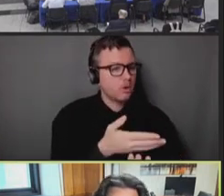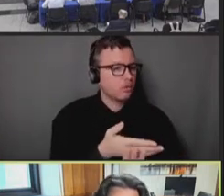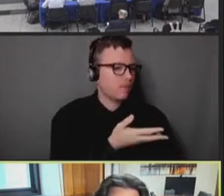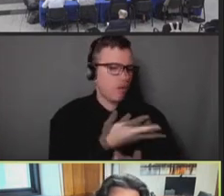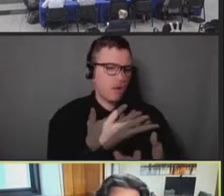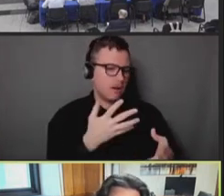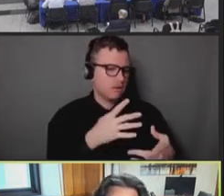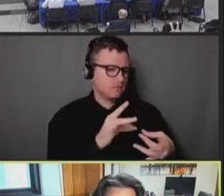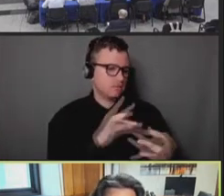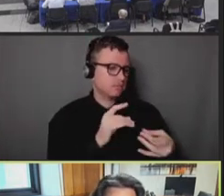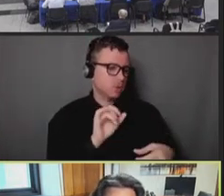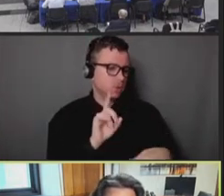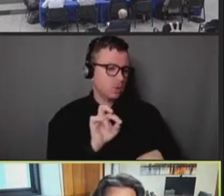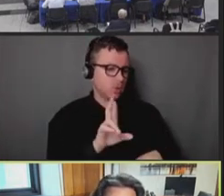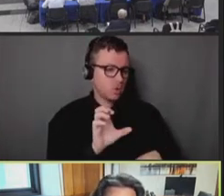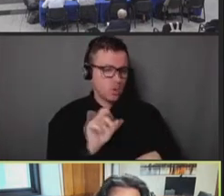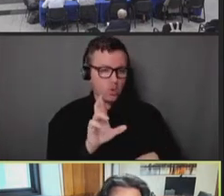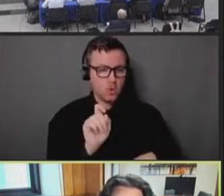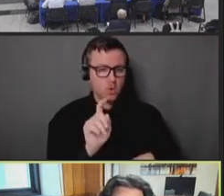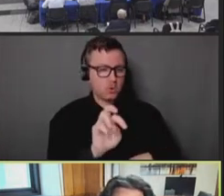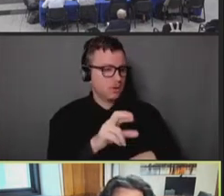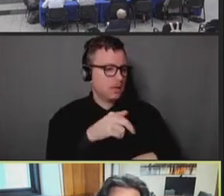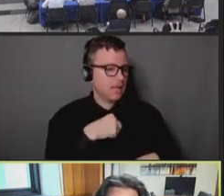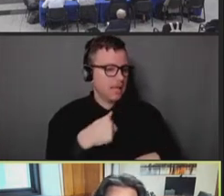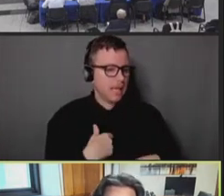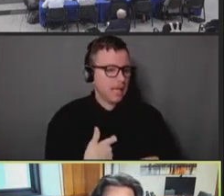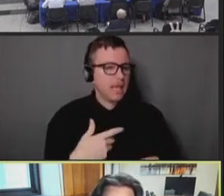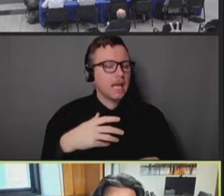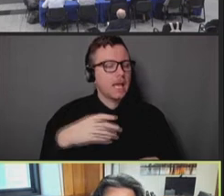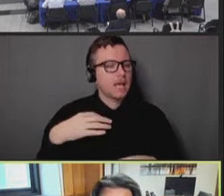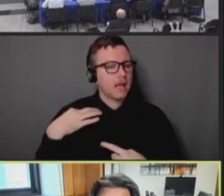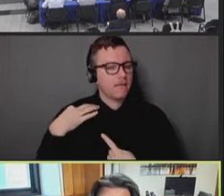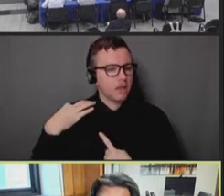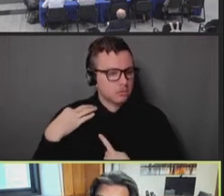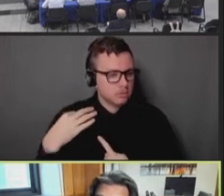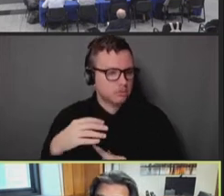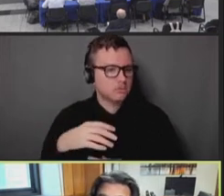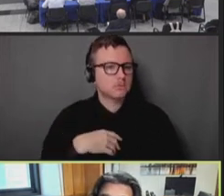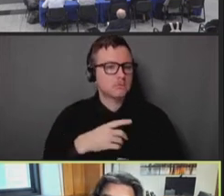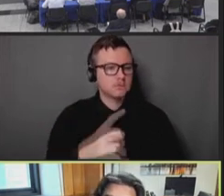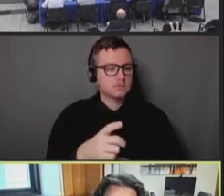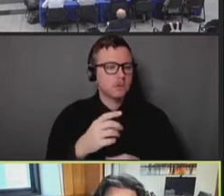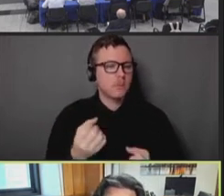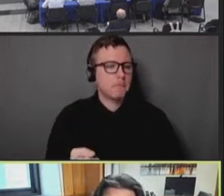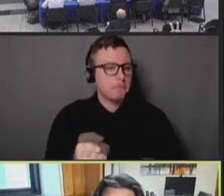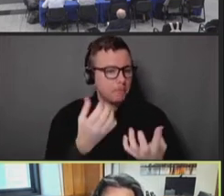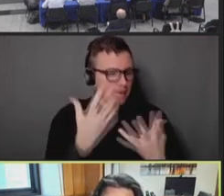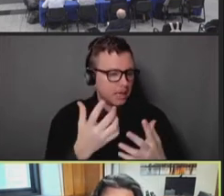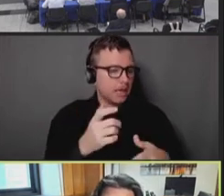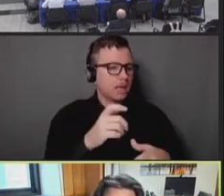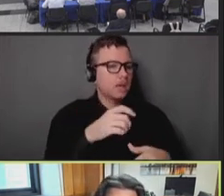Dr. Carter, the eligibility has been people with multiple or anonymous sex partners in the last 14